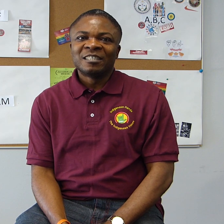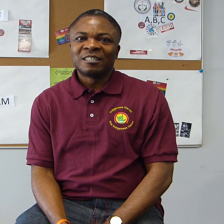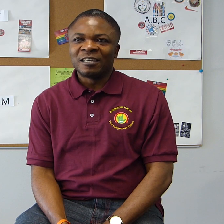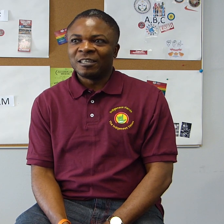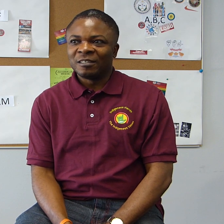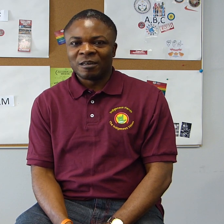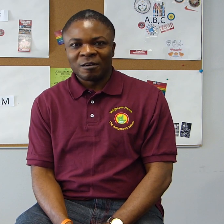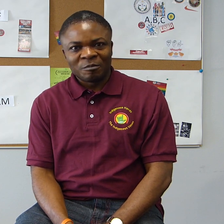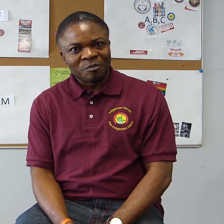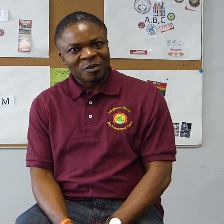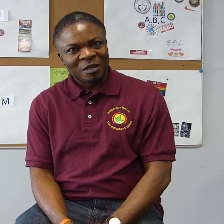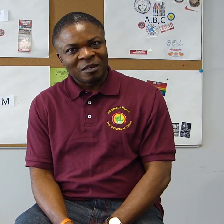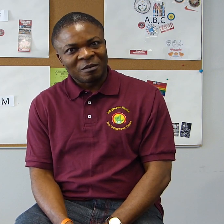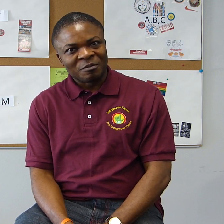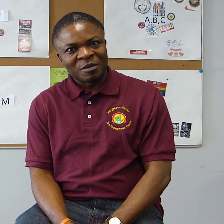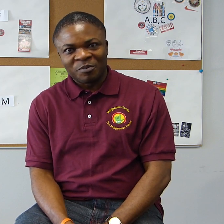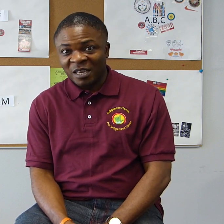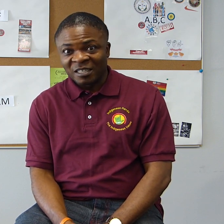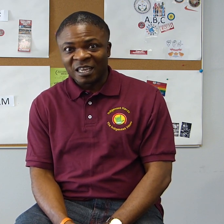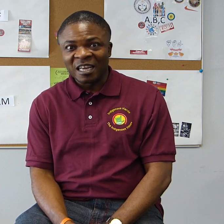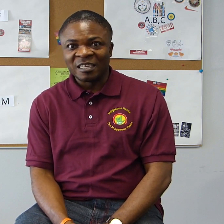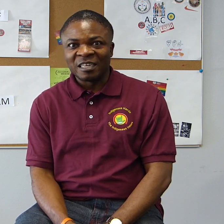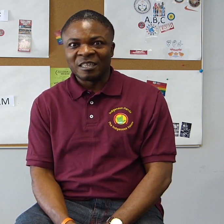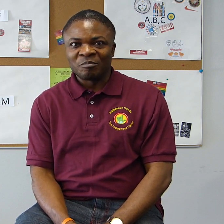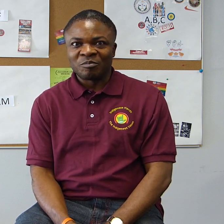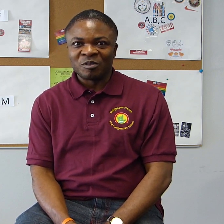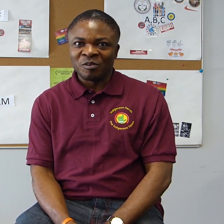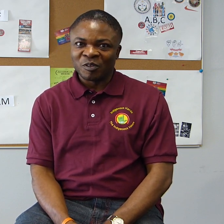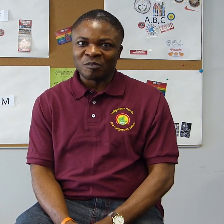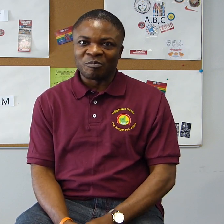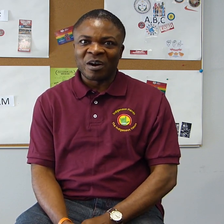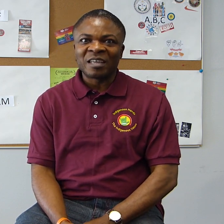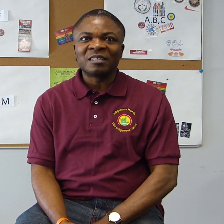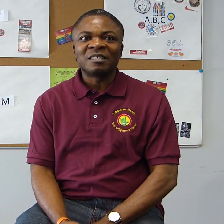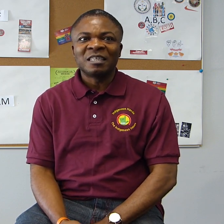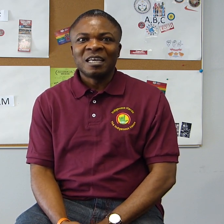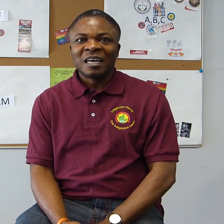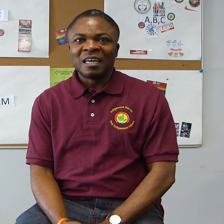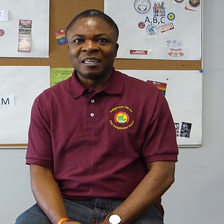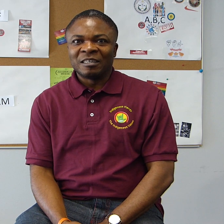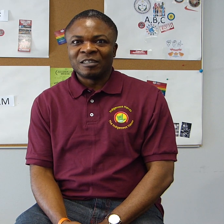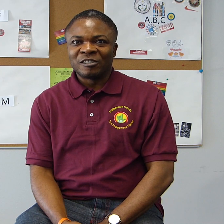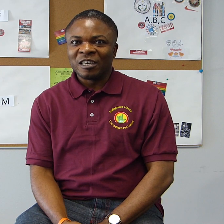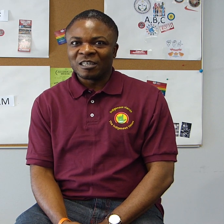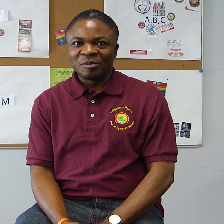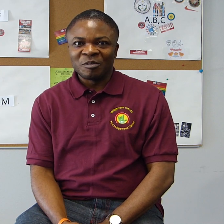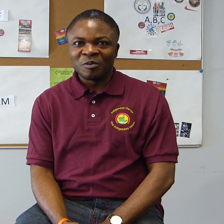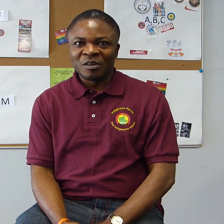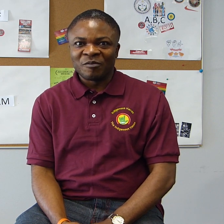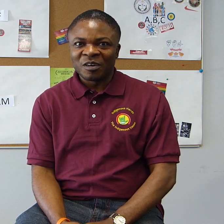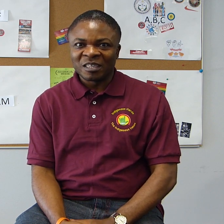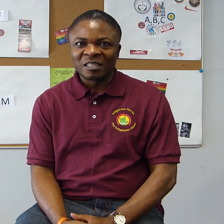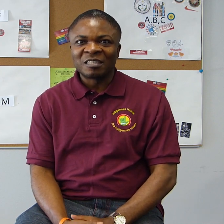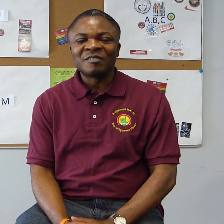she is a PhD candidate in the University of Brighton, and she has been doing a very extensive